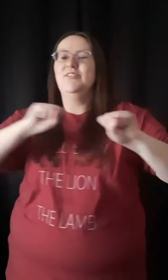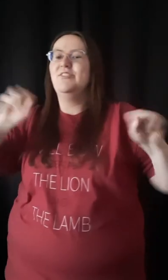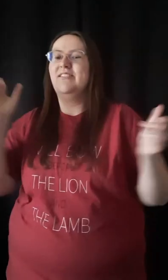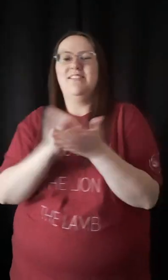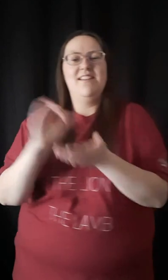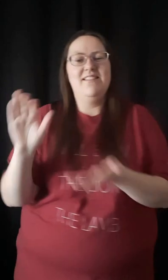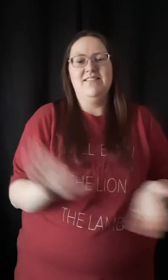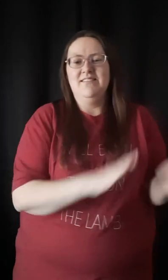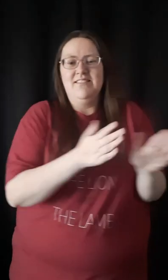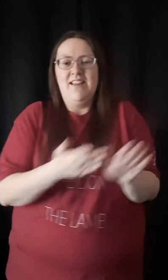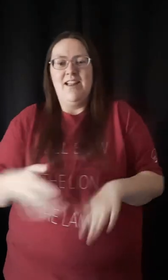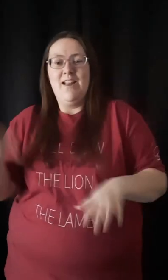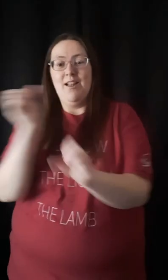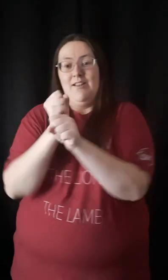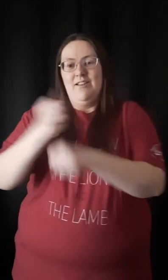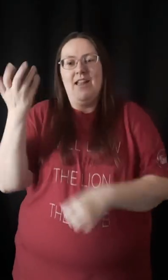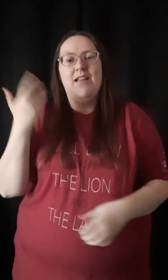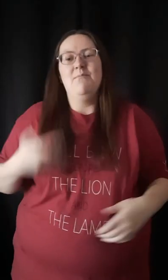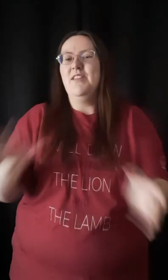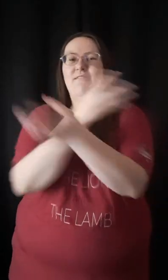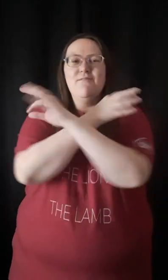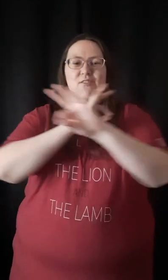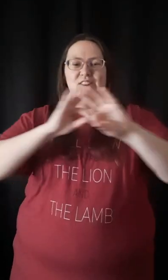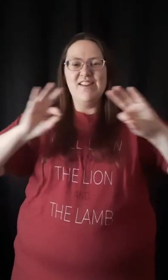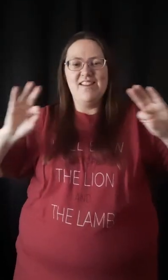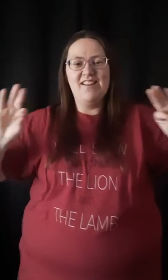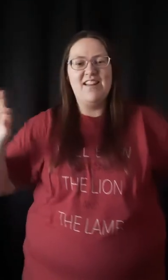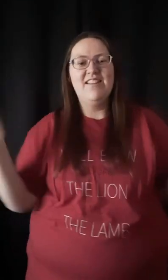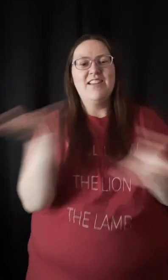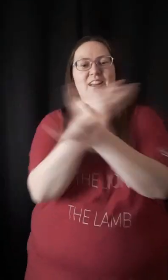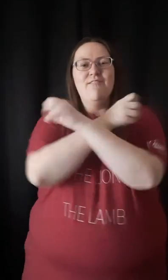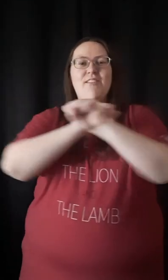Salvation that died just to set me free